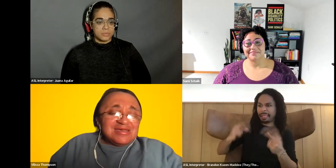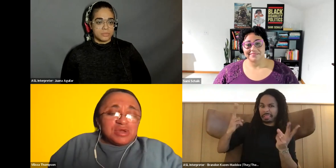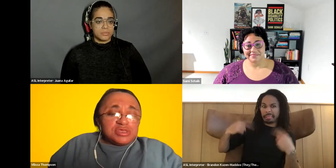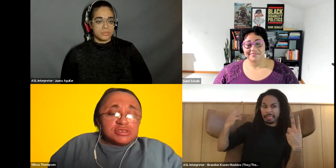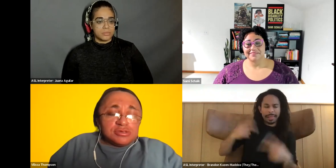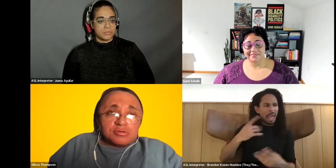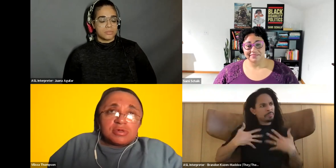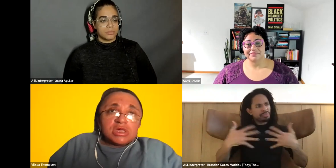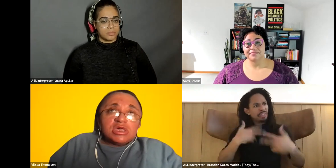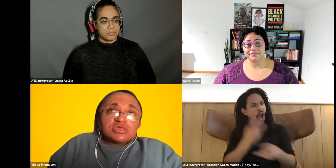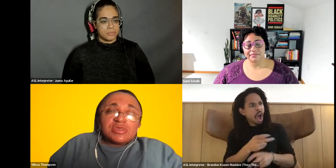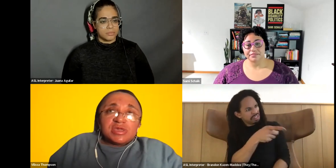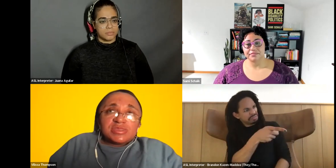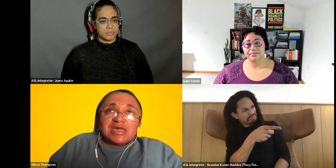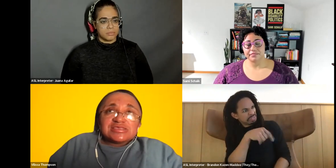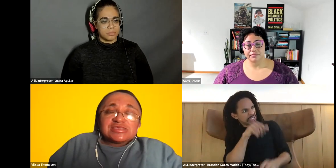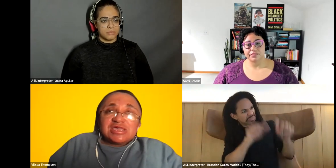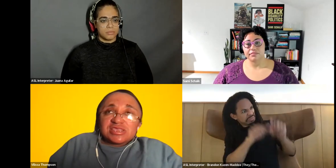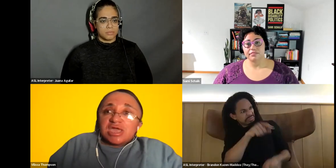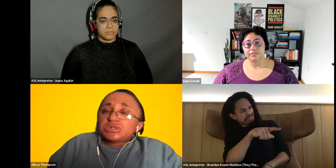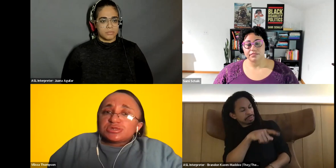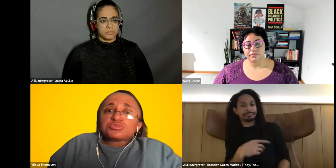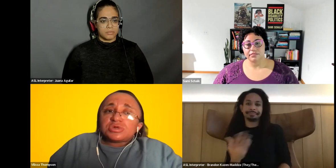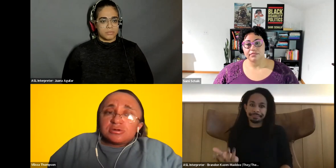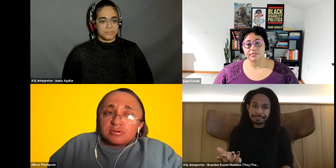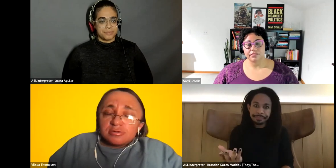Vilissa Thompson: that we do. So I think that hesitation is real.